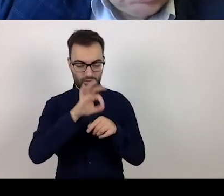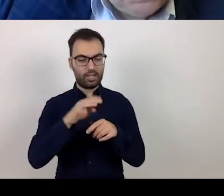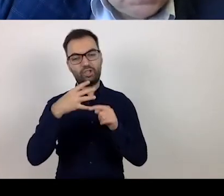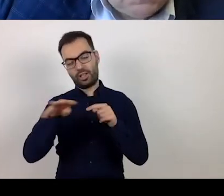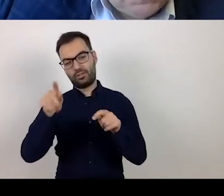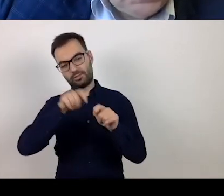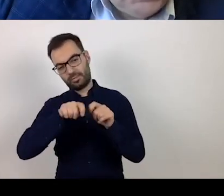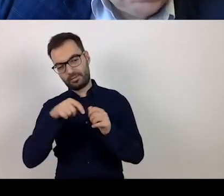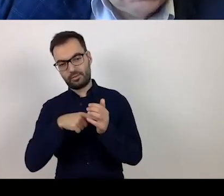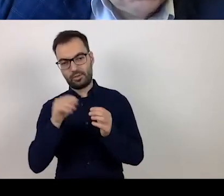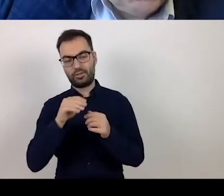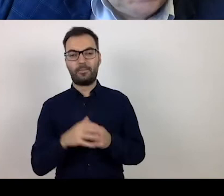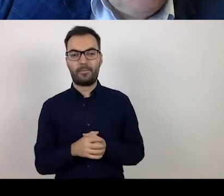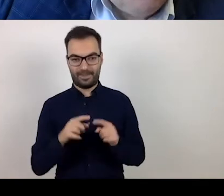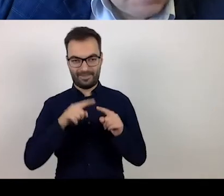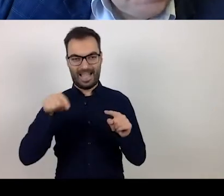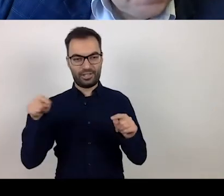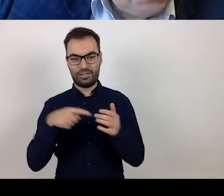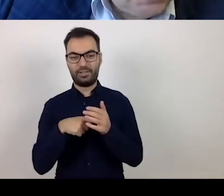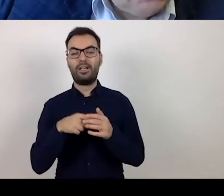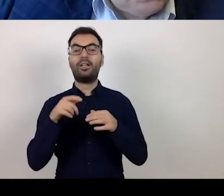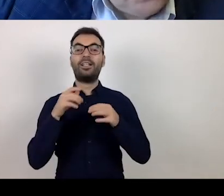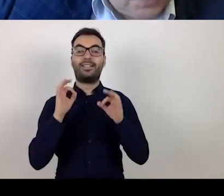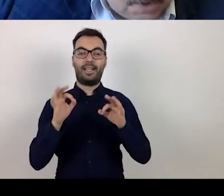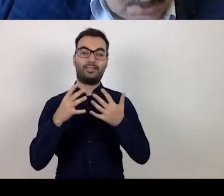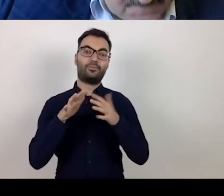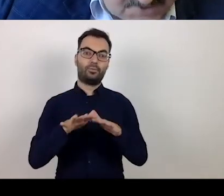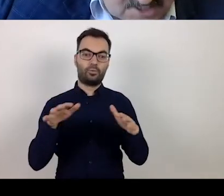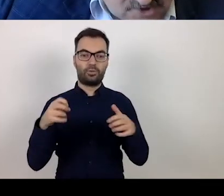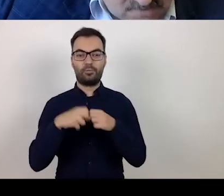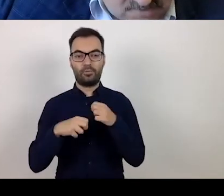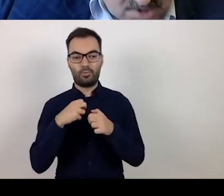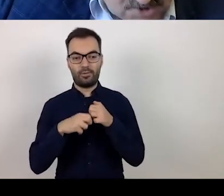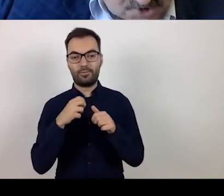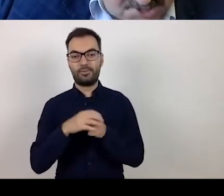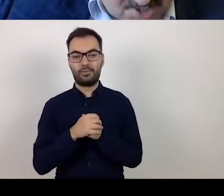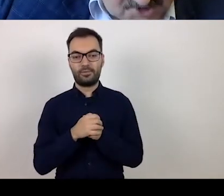At the moment, beneficiaries experience many challenges,